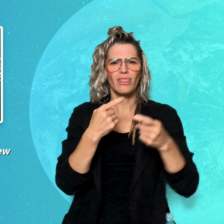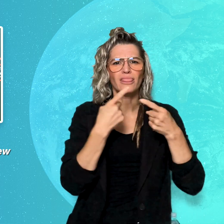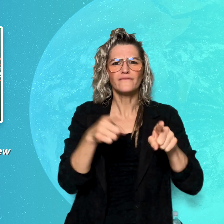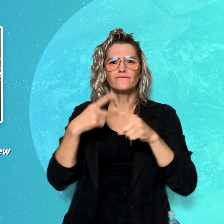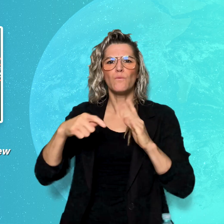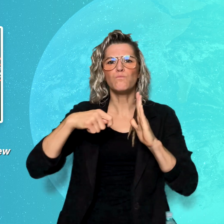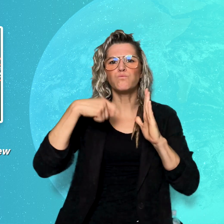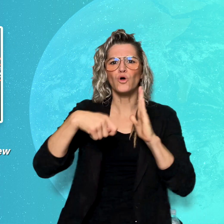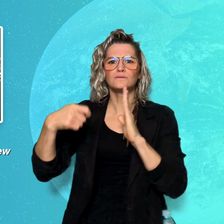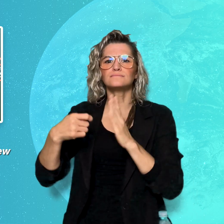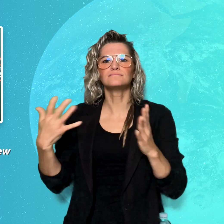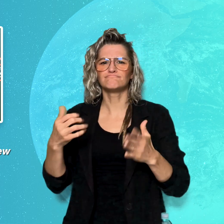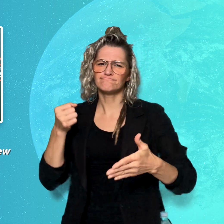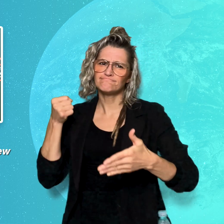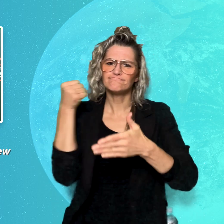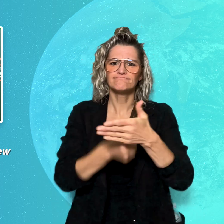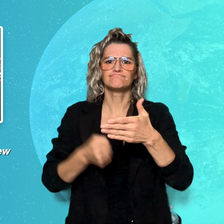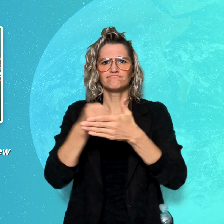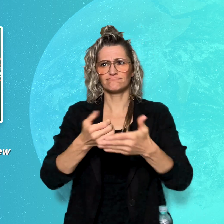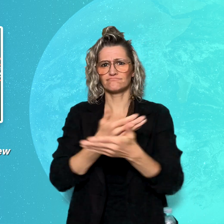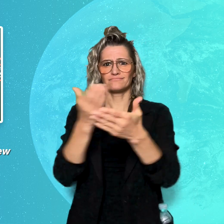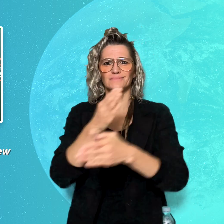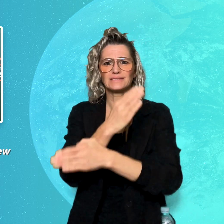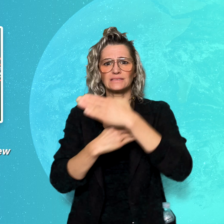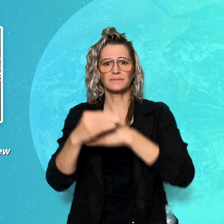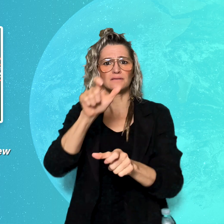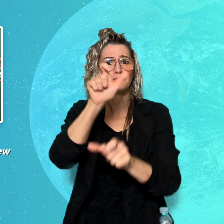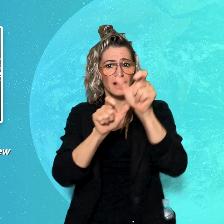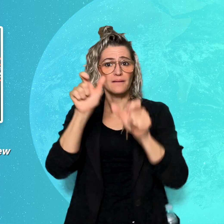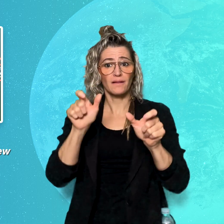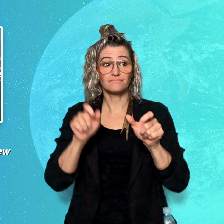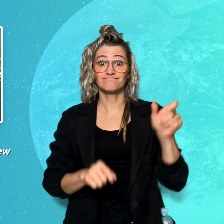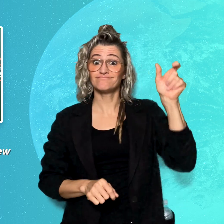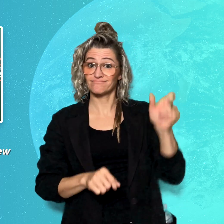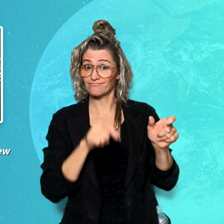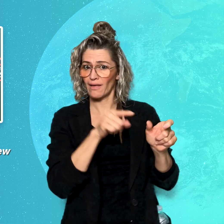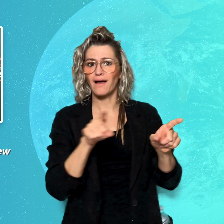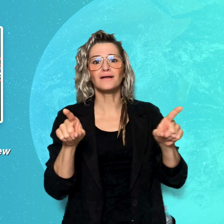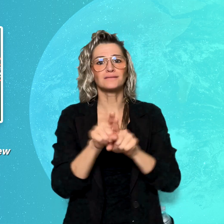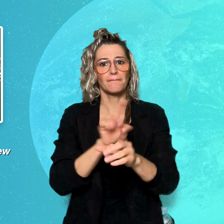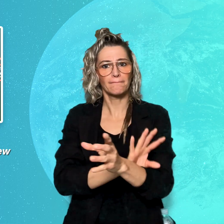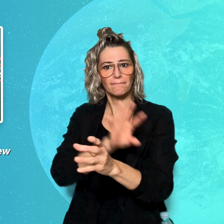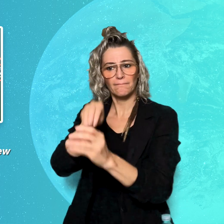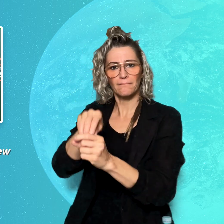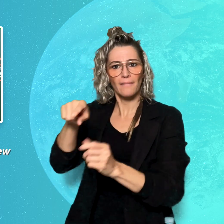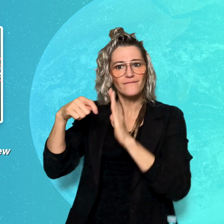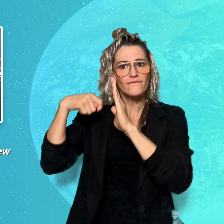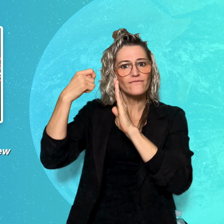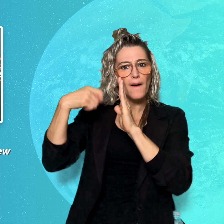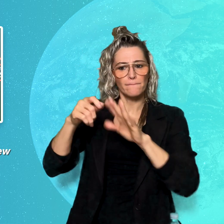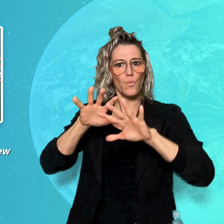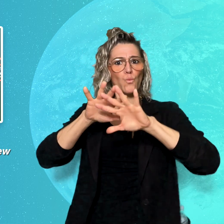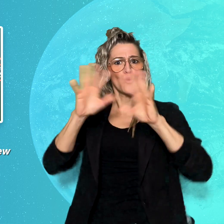for disabled individuals. He also works as a consultant to promote